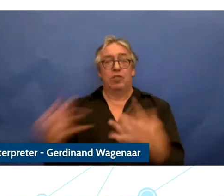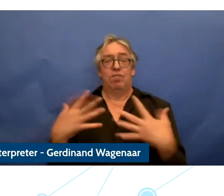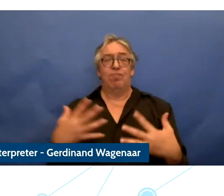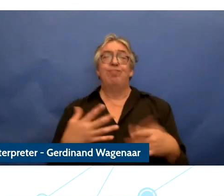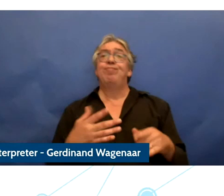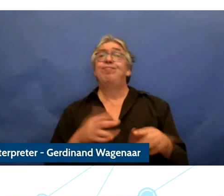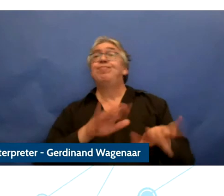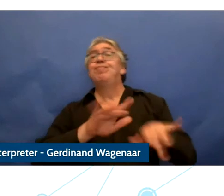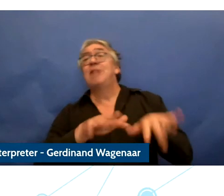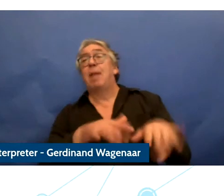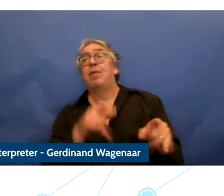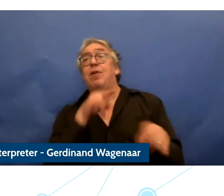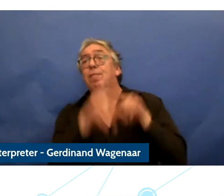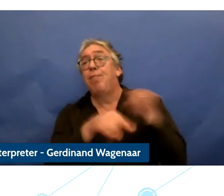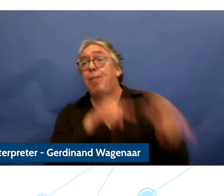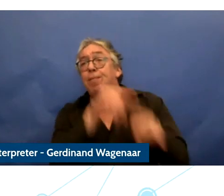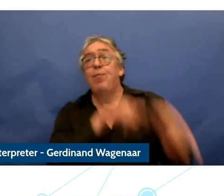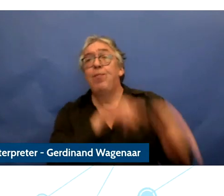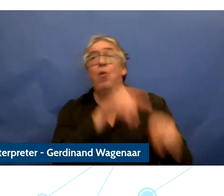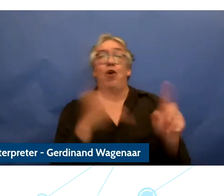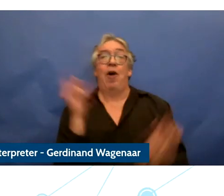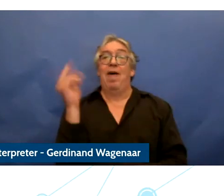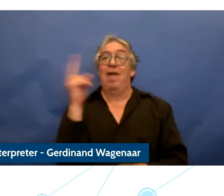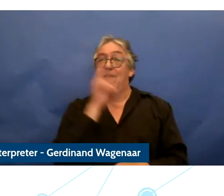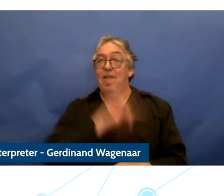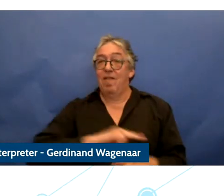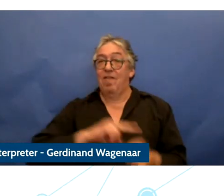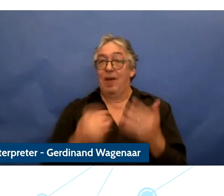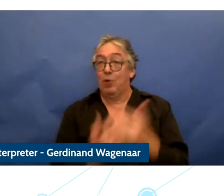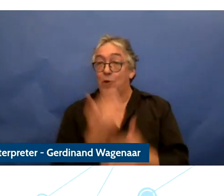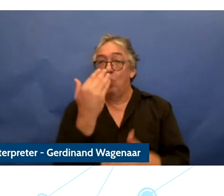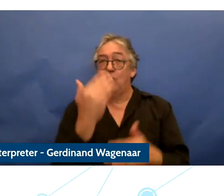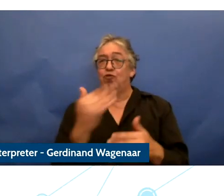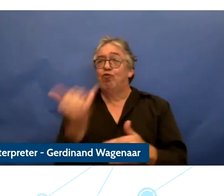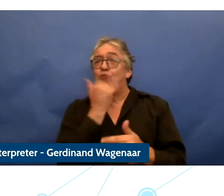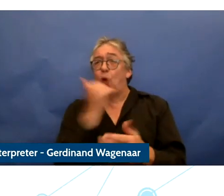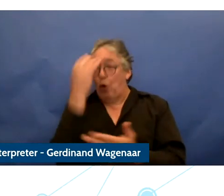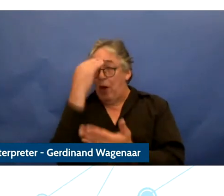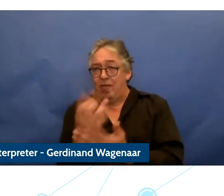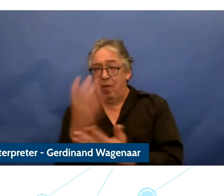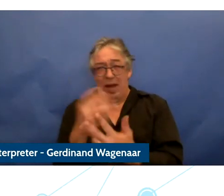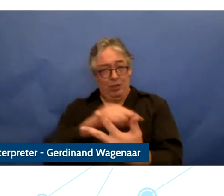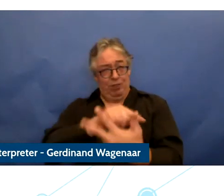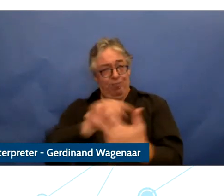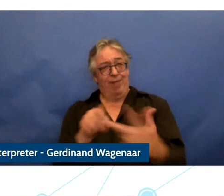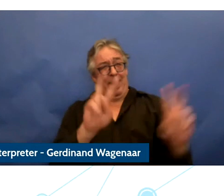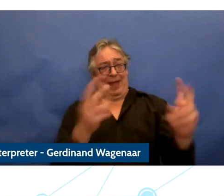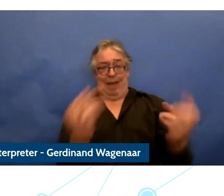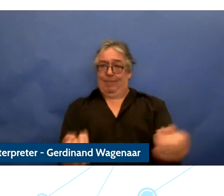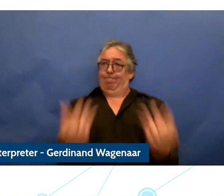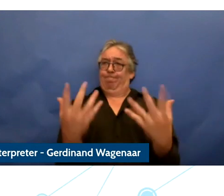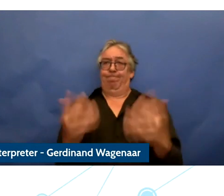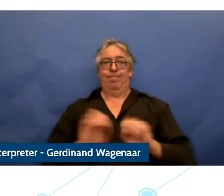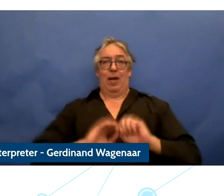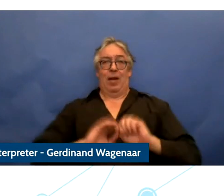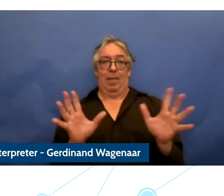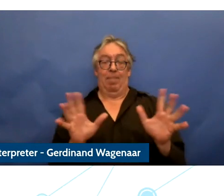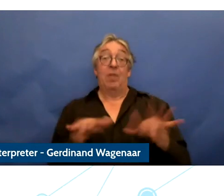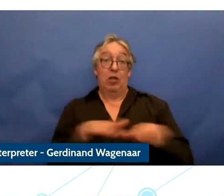hateful and harmful content and fake news and disinformation are ever present and concerns young people and children.